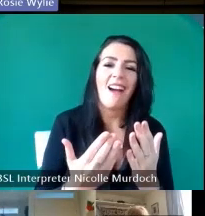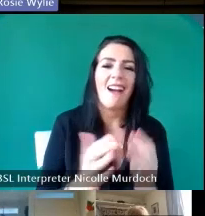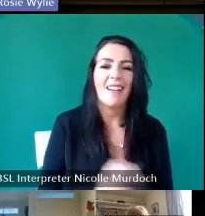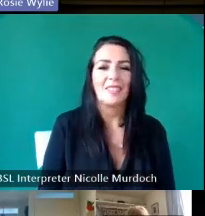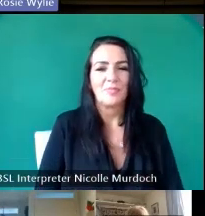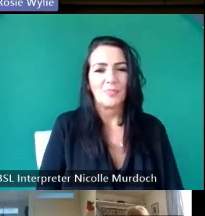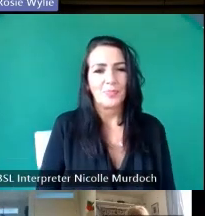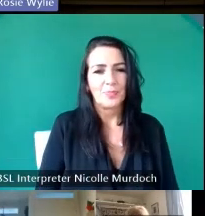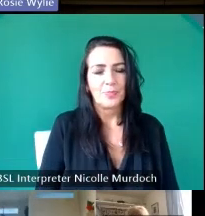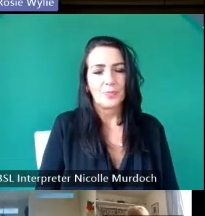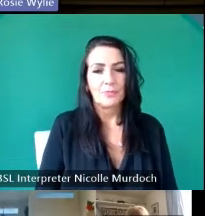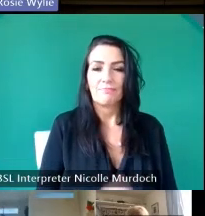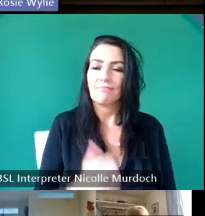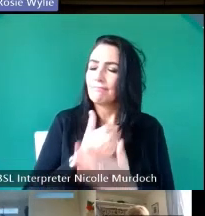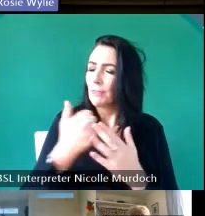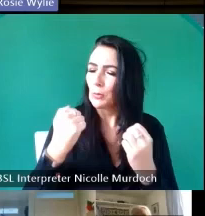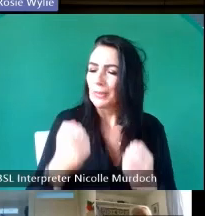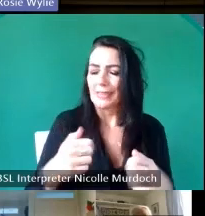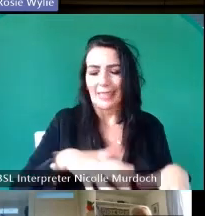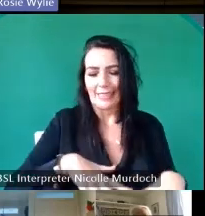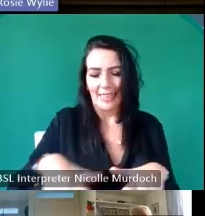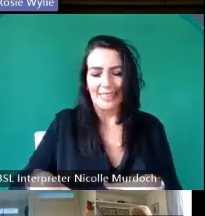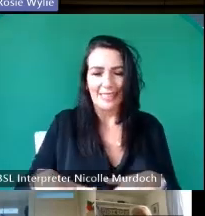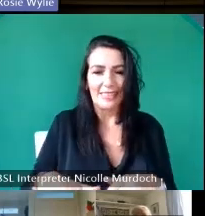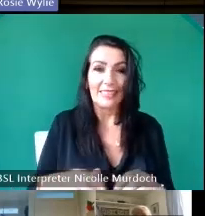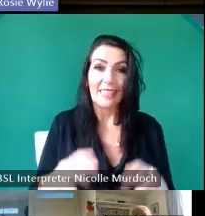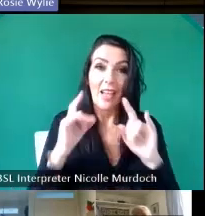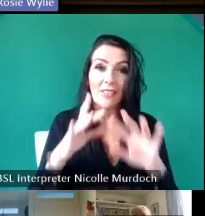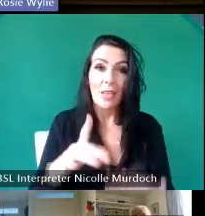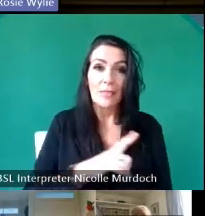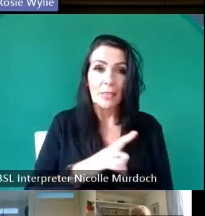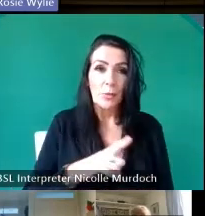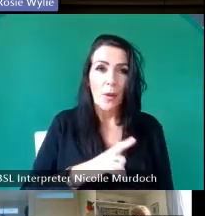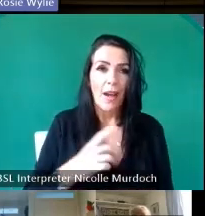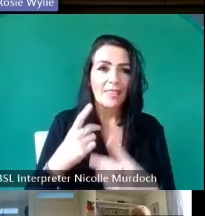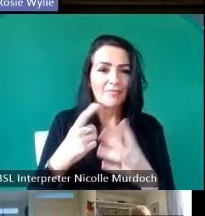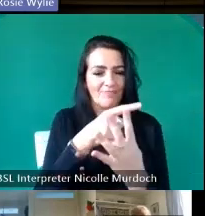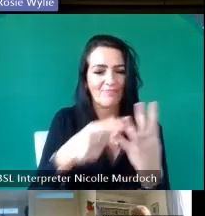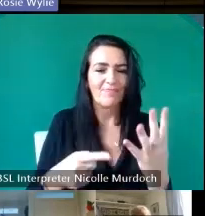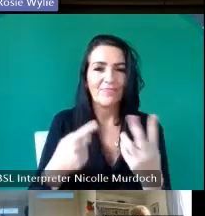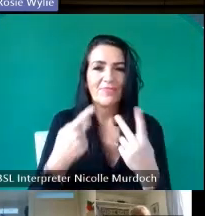wearing a Kil and he was famous for for going to the other islands in the canoe when he could the